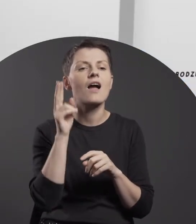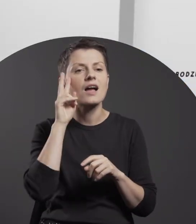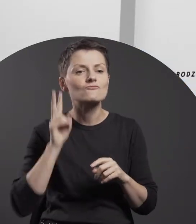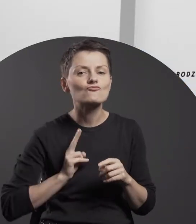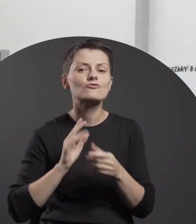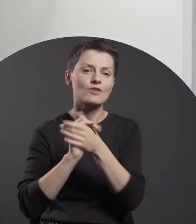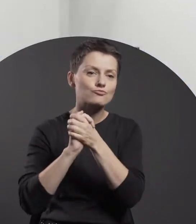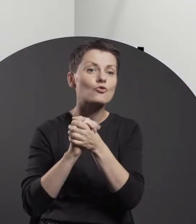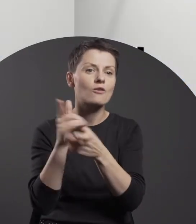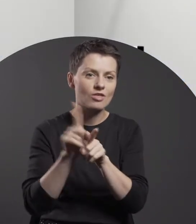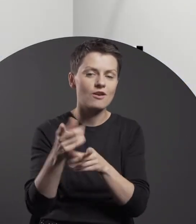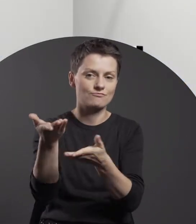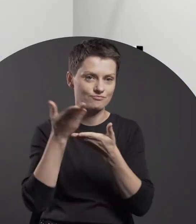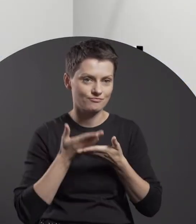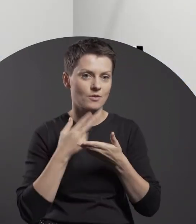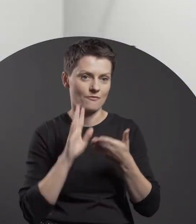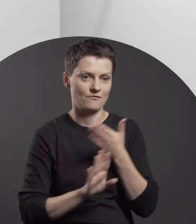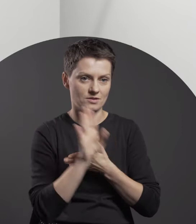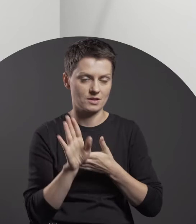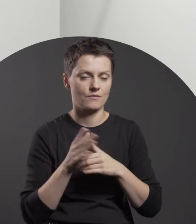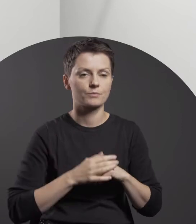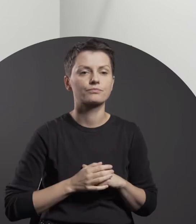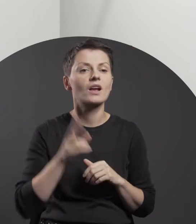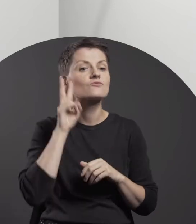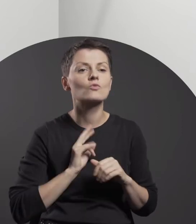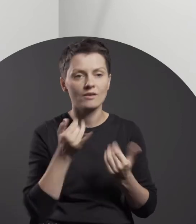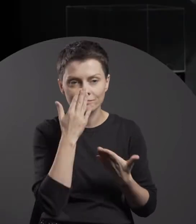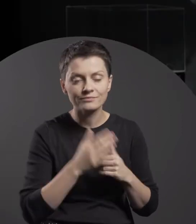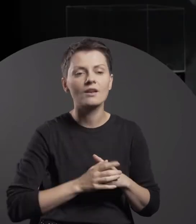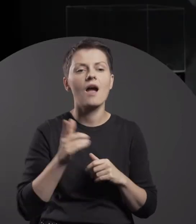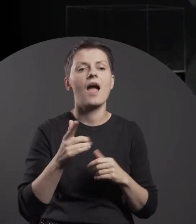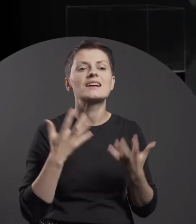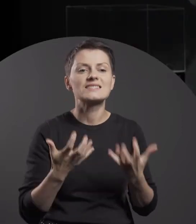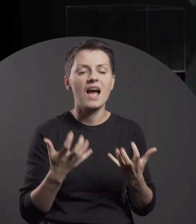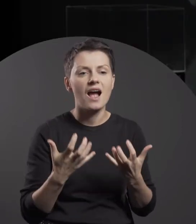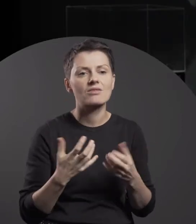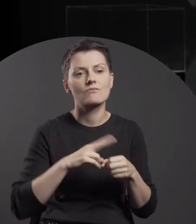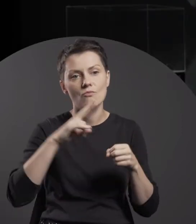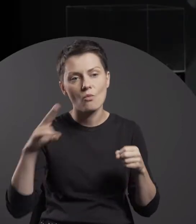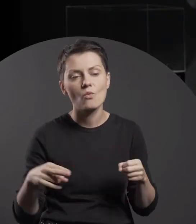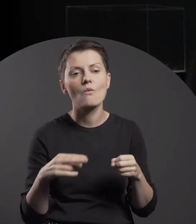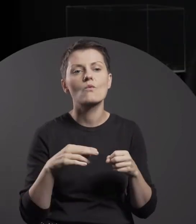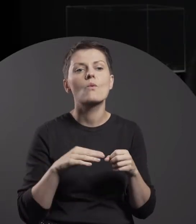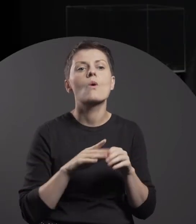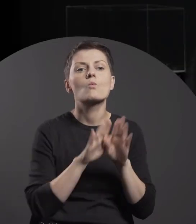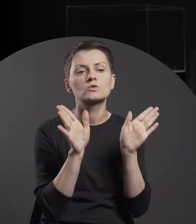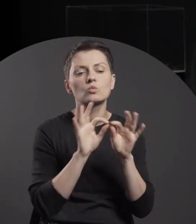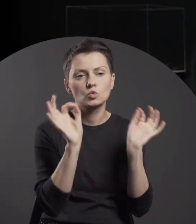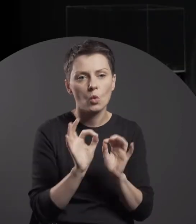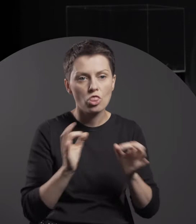such as Zachęta – National Gallery of Art, the Museum of Modern Art in Warsaw, the Arsenal Gallery in Białystok, and the Museum of Art in Łódź.